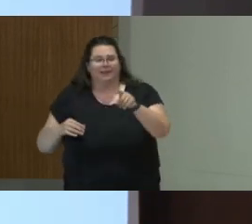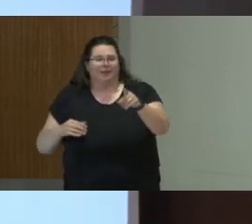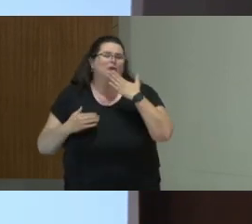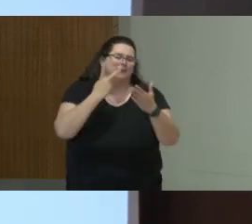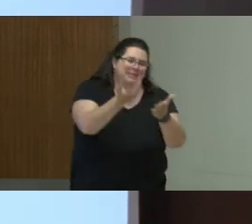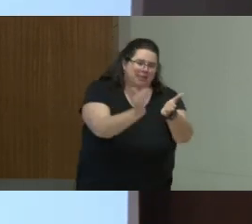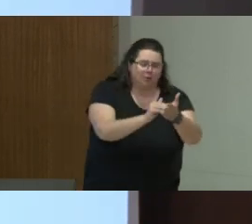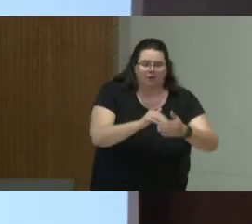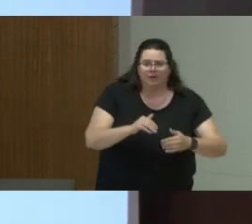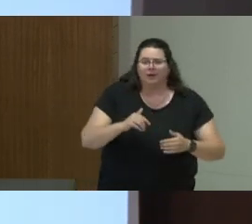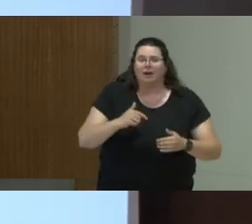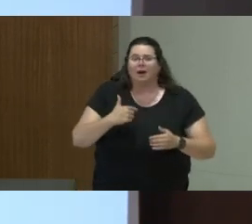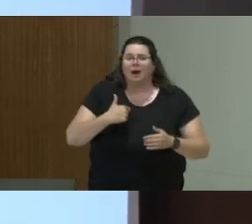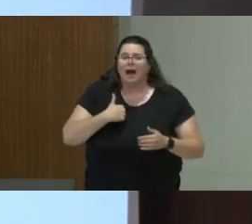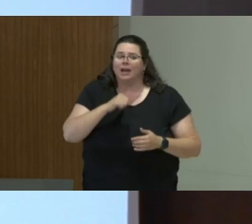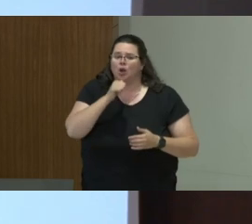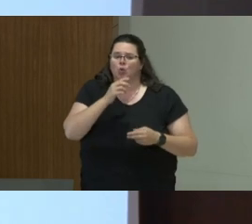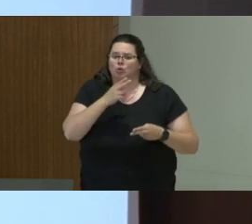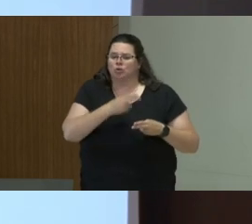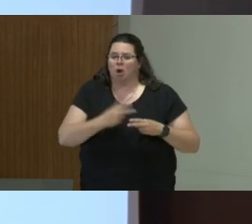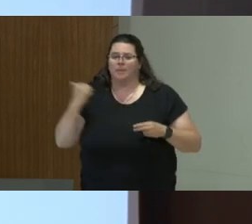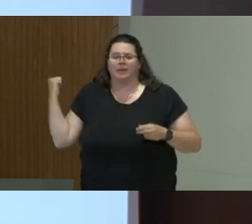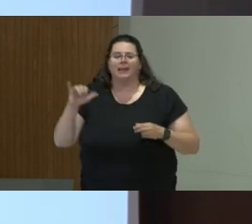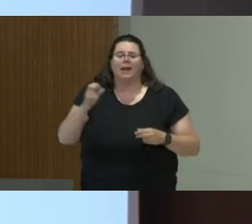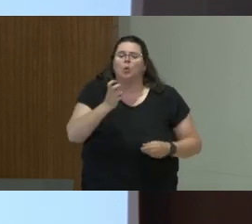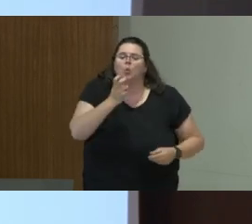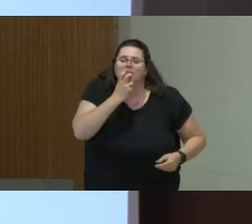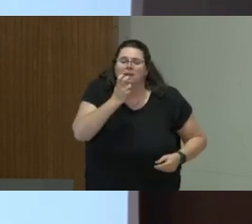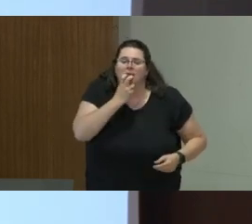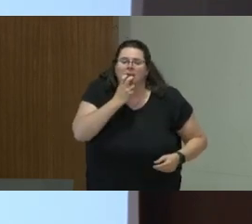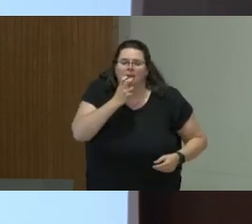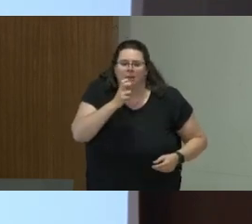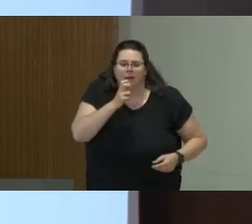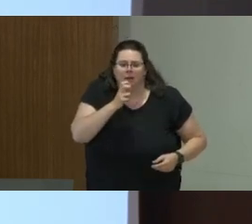I don't look at the efficacy of whistleblowing directly and specifically, but in some of